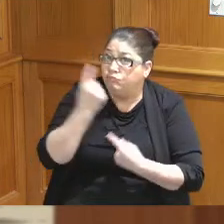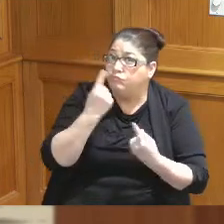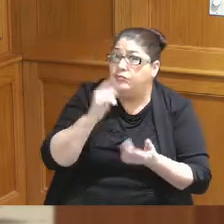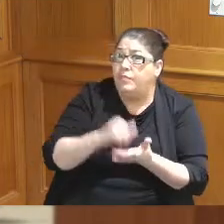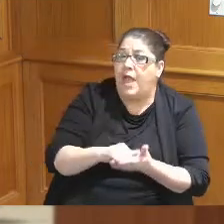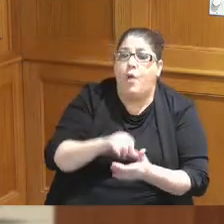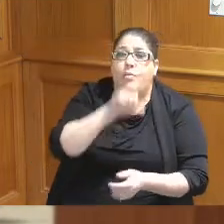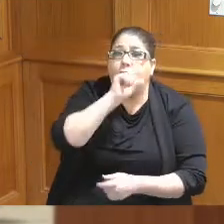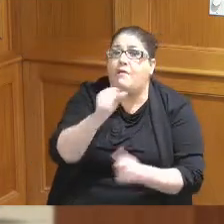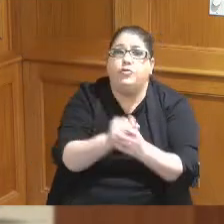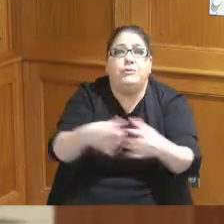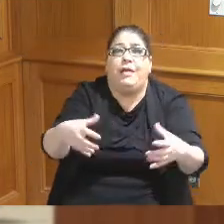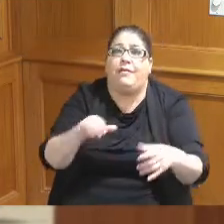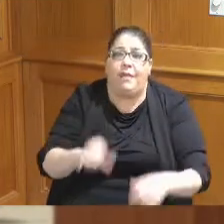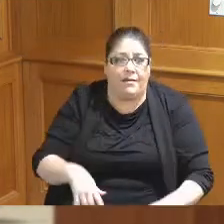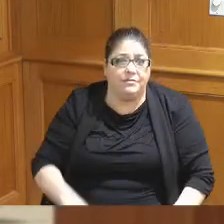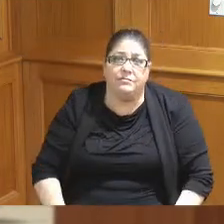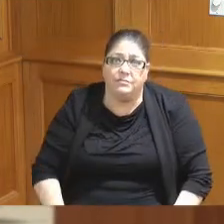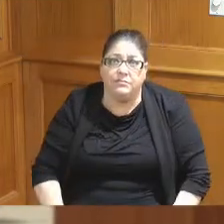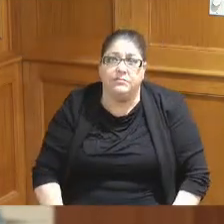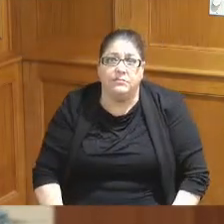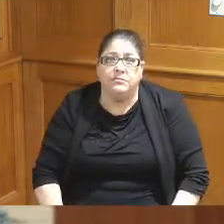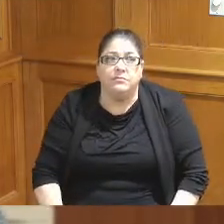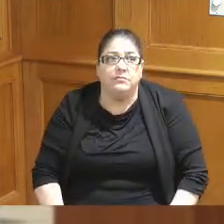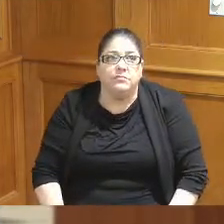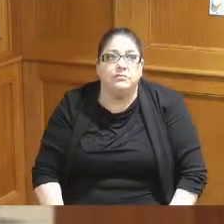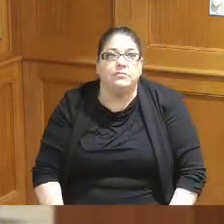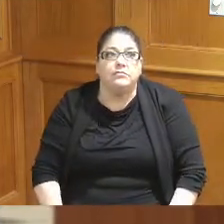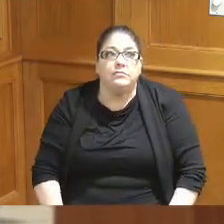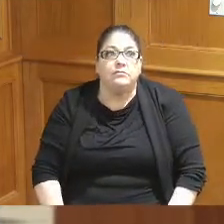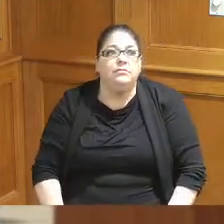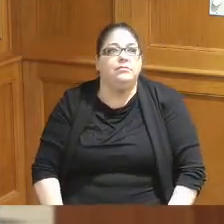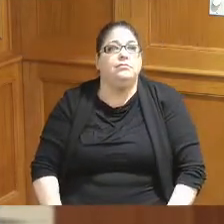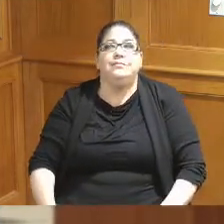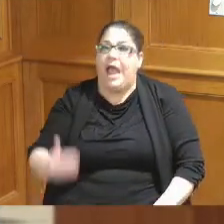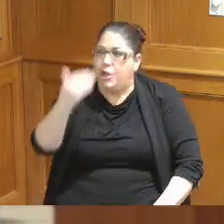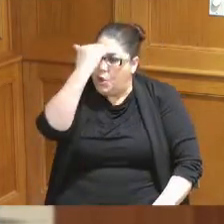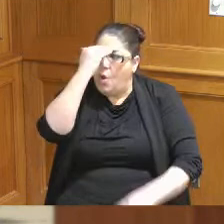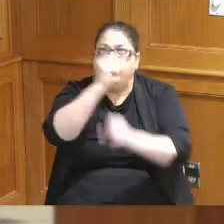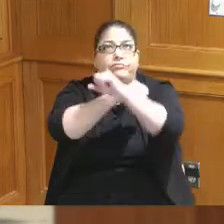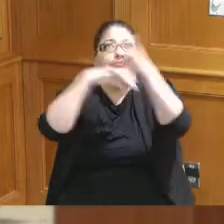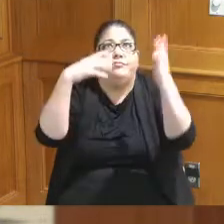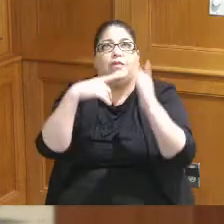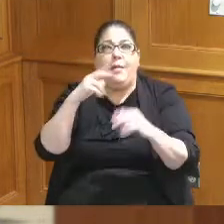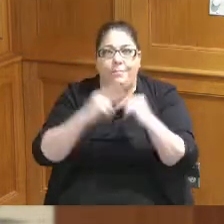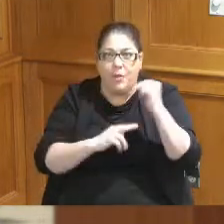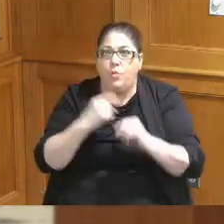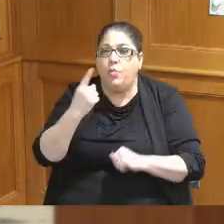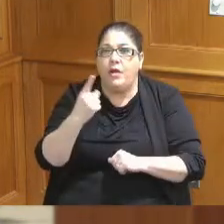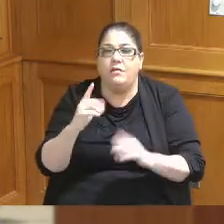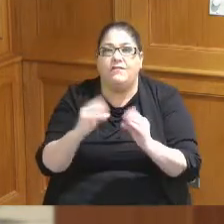love to expand it I built a Convention Center I know what it what it takes and it is expensive